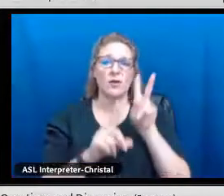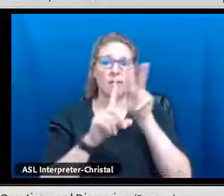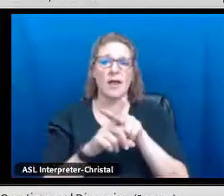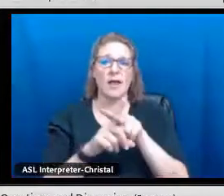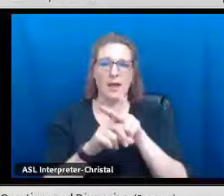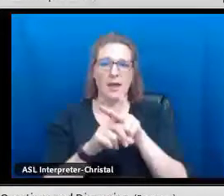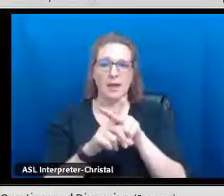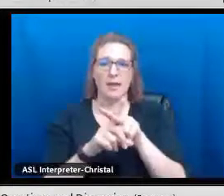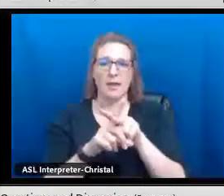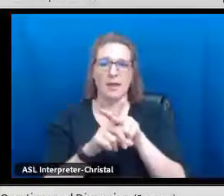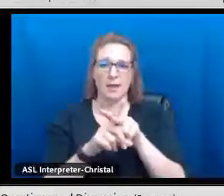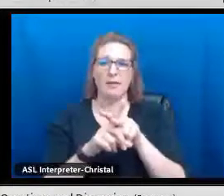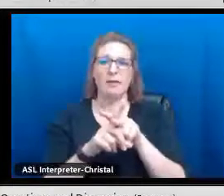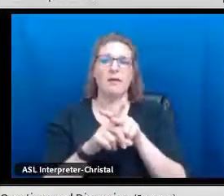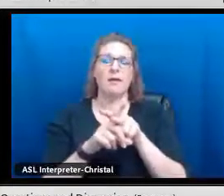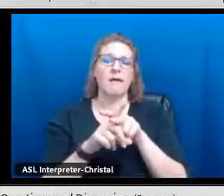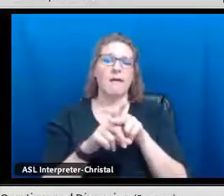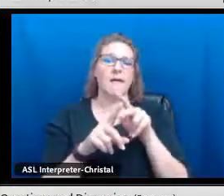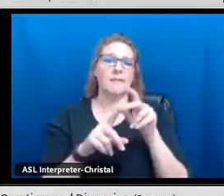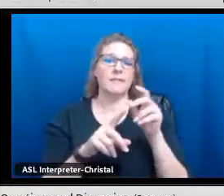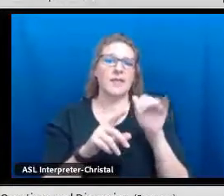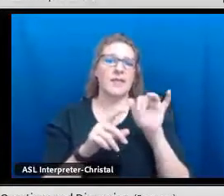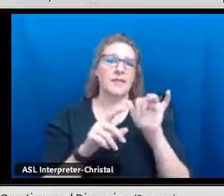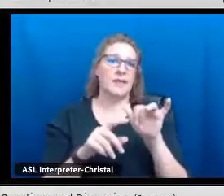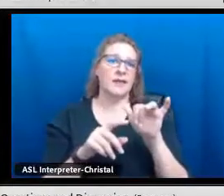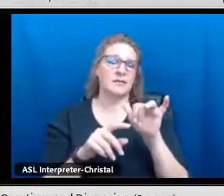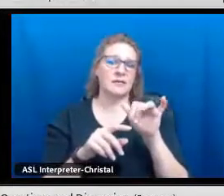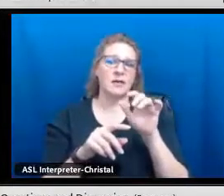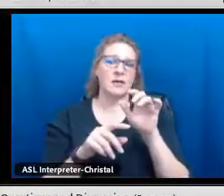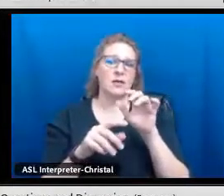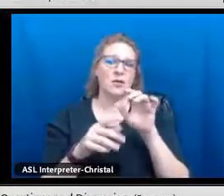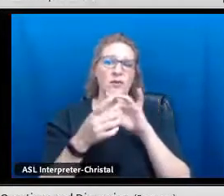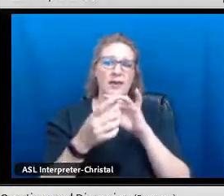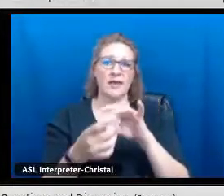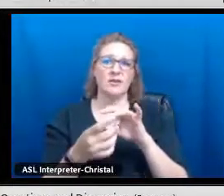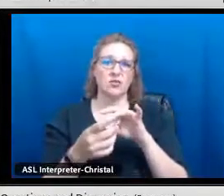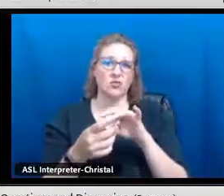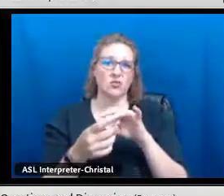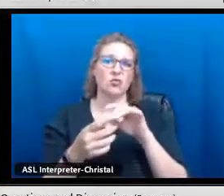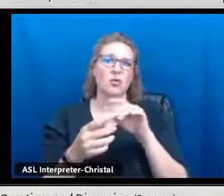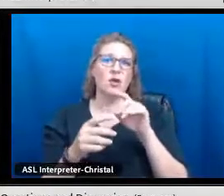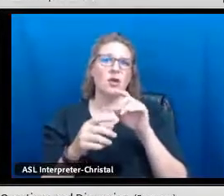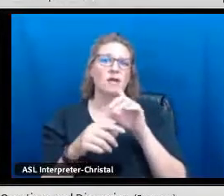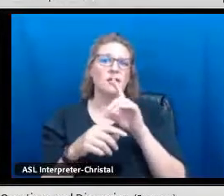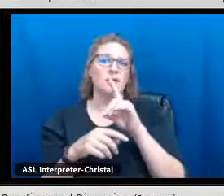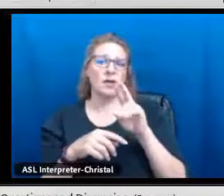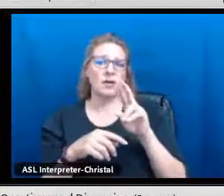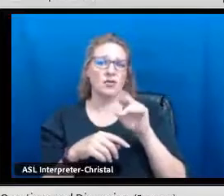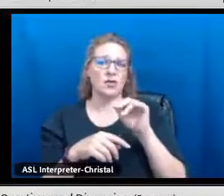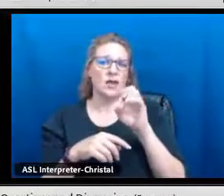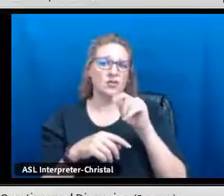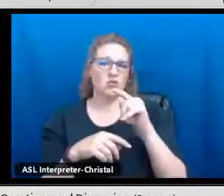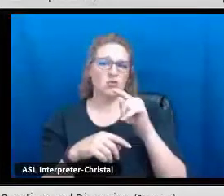and also, of course, if there's something that is applicable to Dr. El-Atwani in terms